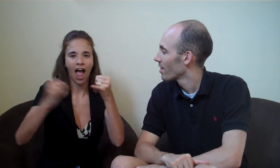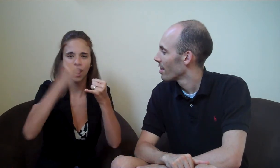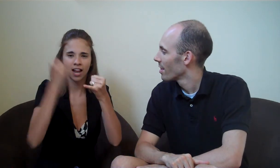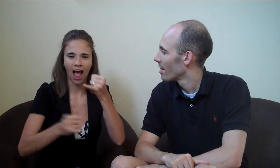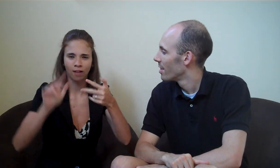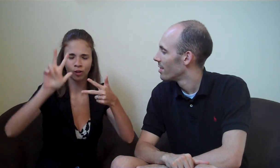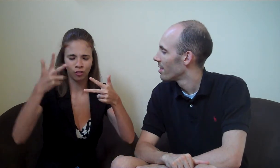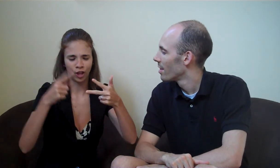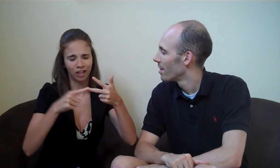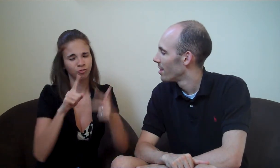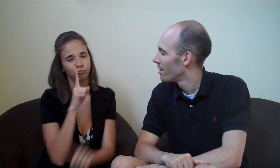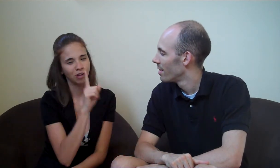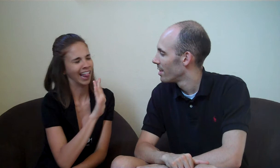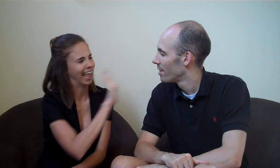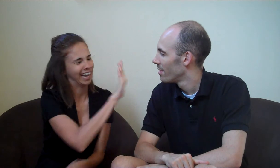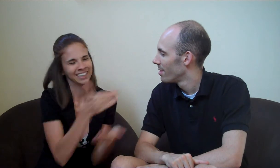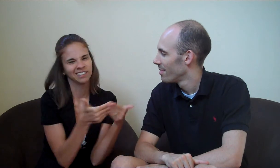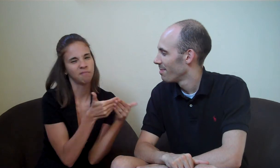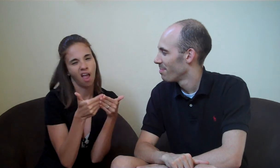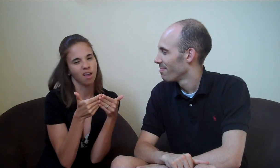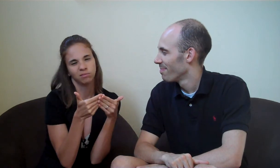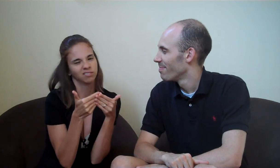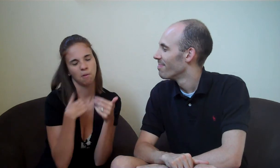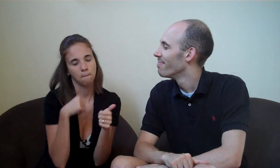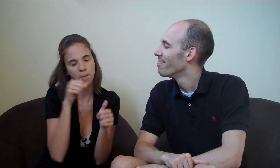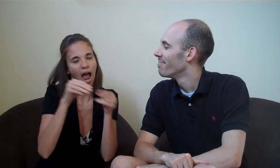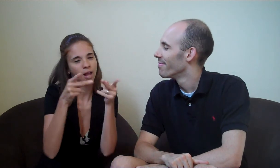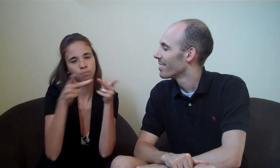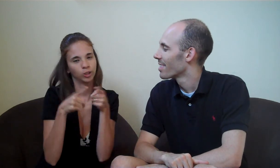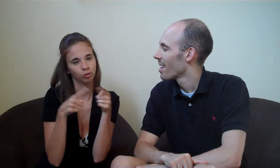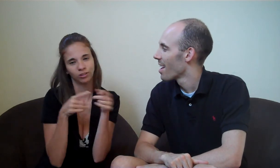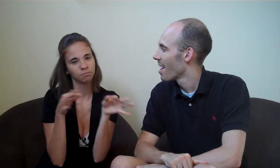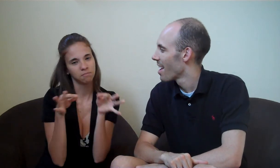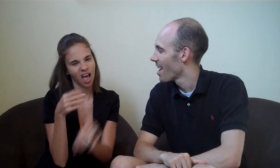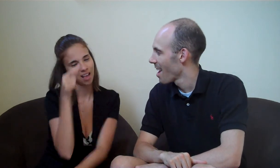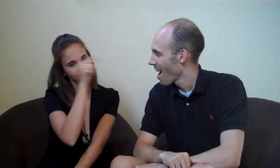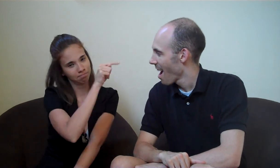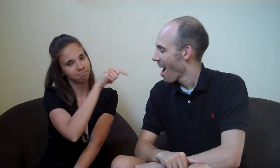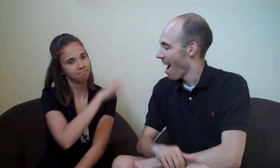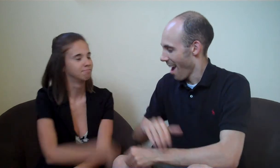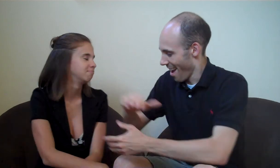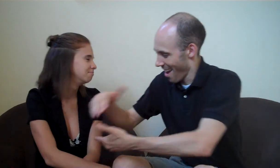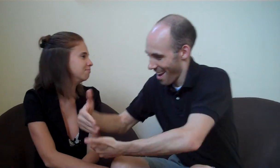Finally, our last one is really his baby. Im not in a position to explain. (pointing at him)